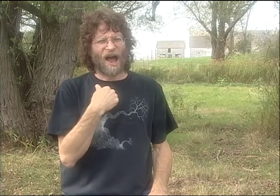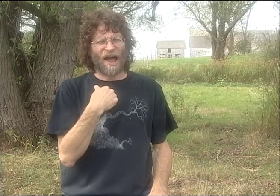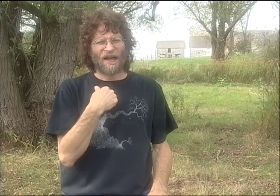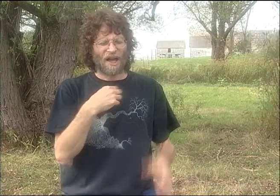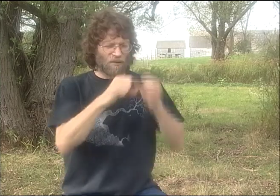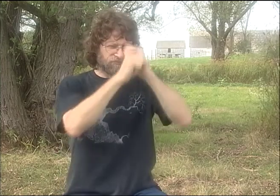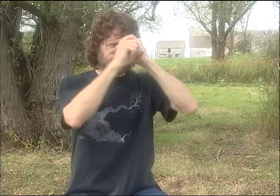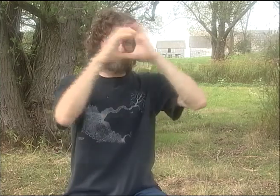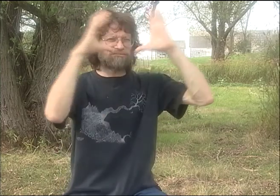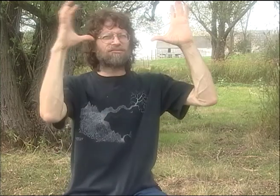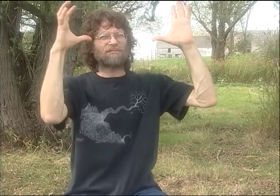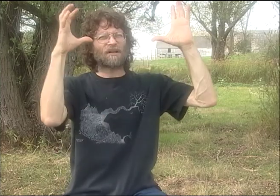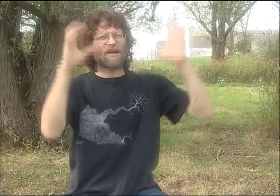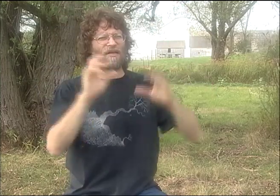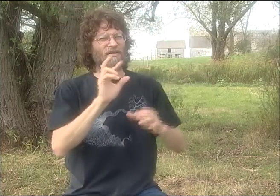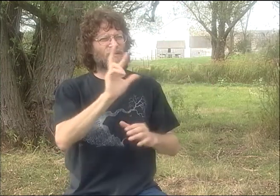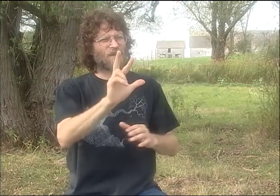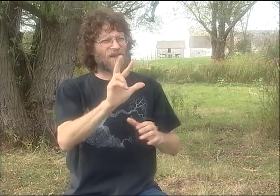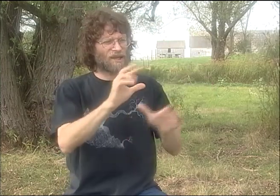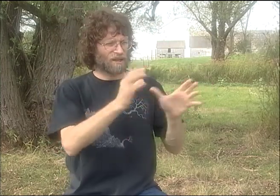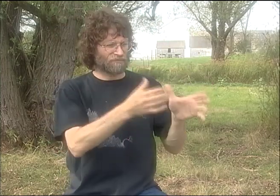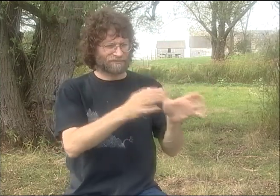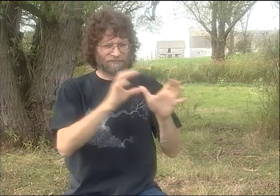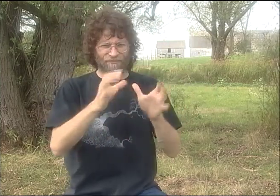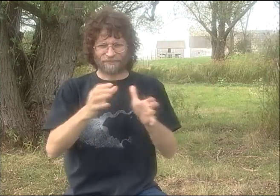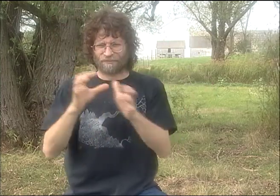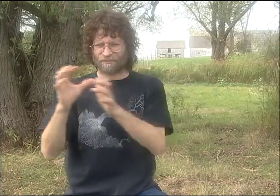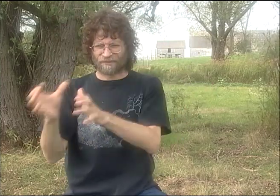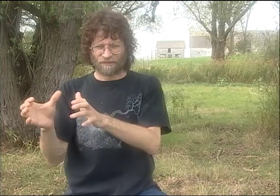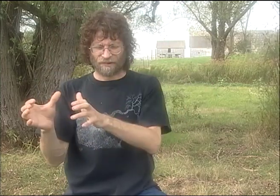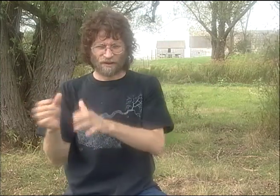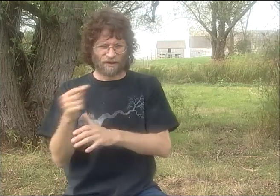AND SHE SHOWED THIS TO ME. AND IT PERCOLATED IN MY MIND FOR A WHILE.